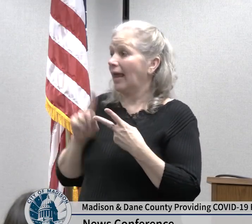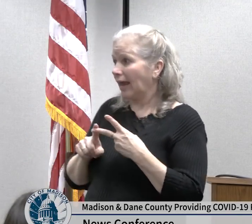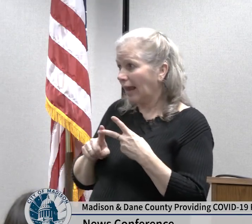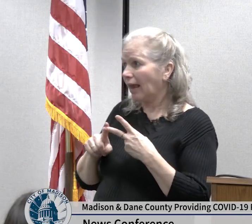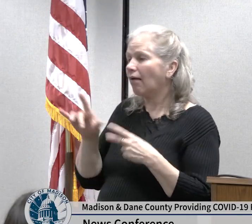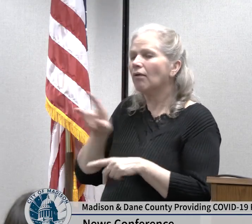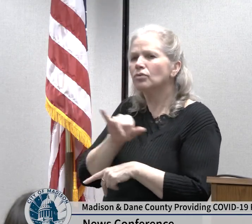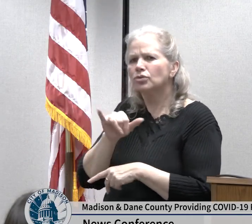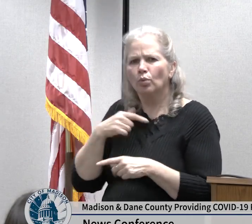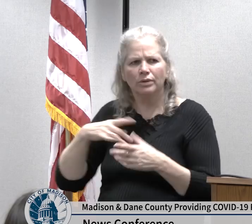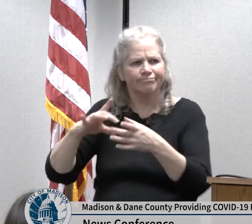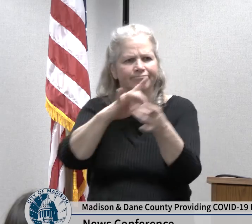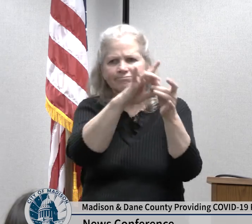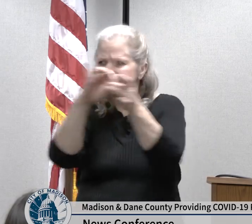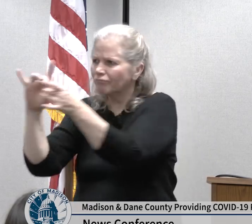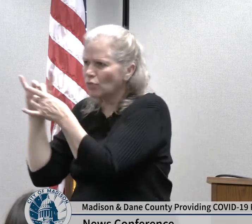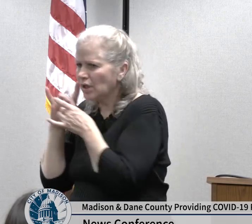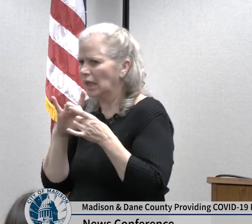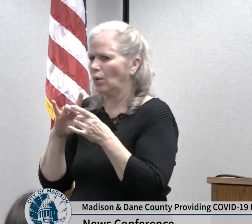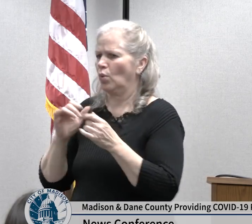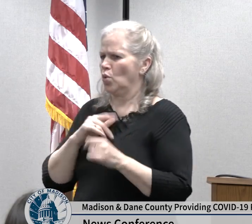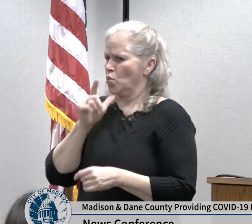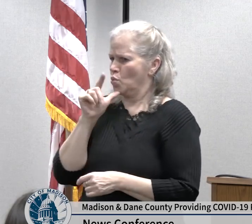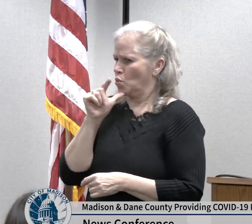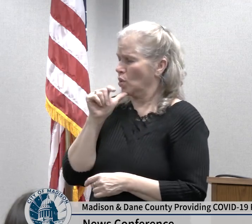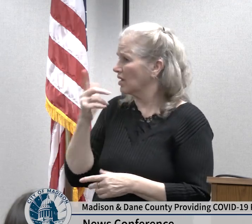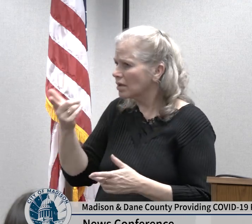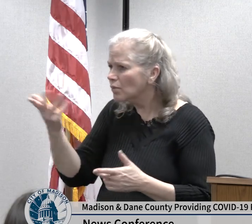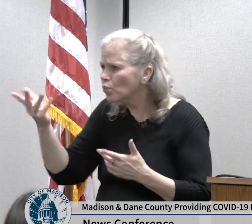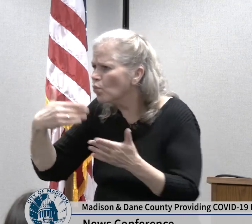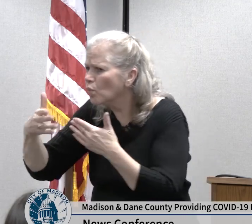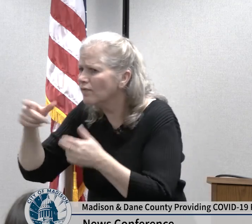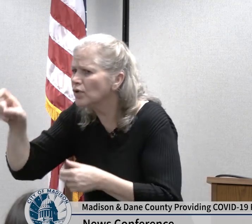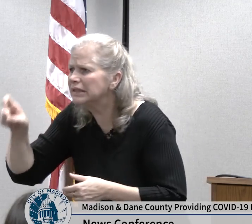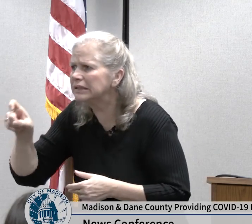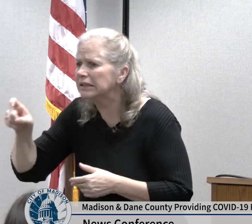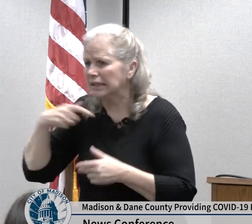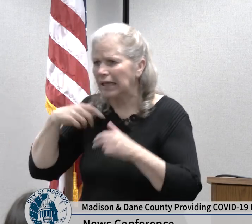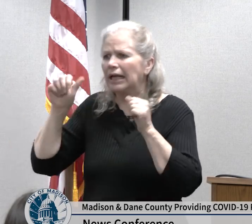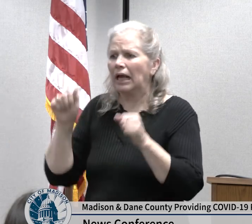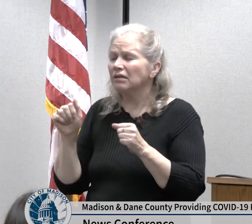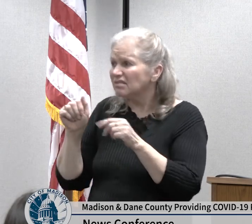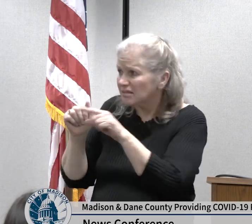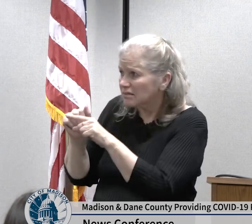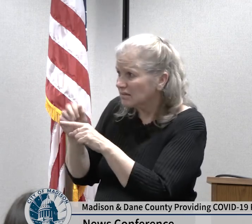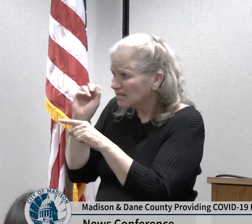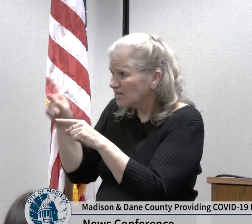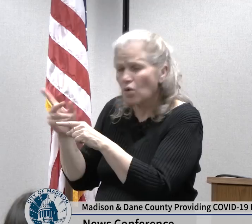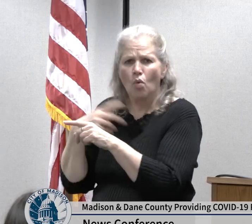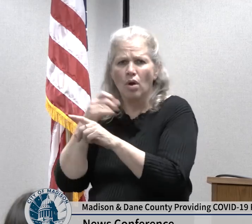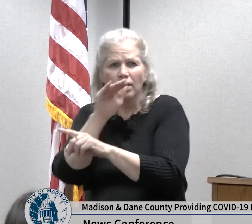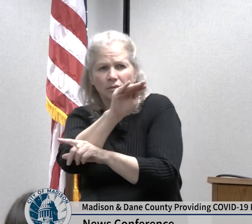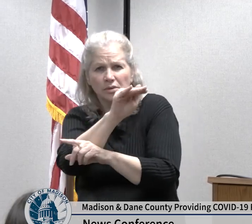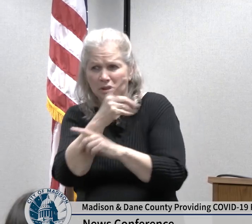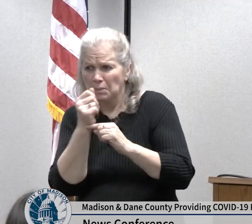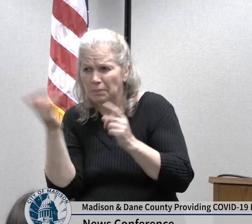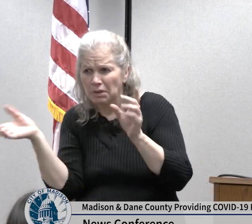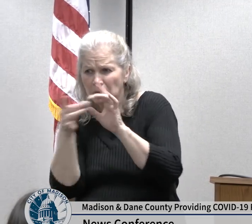can across health system so that whoever needs something can be free feel free to ask others for it we are very committed to this effort and to our patients and